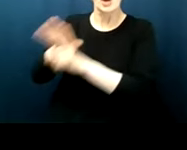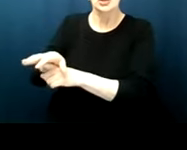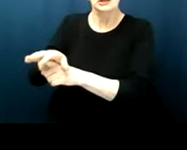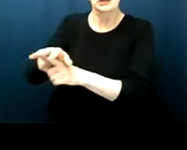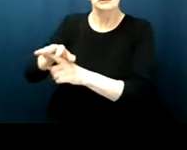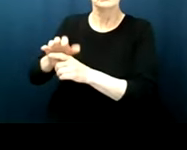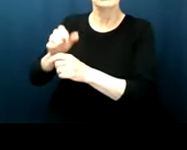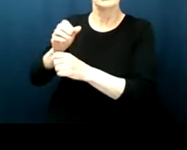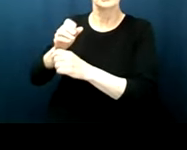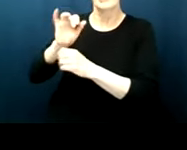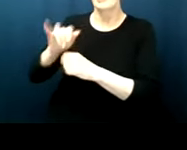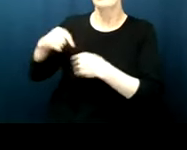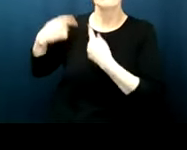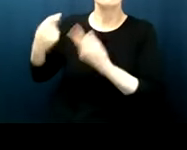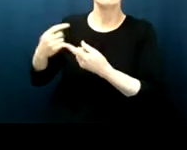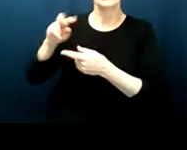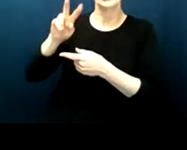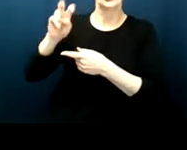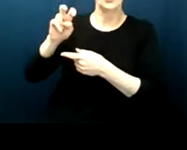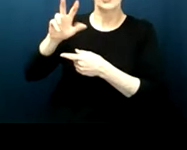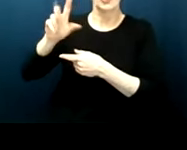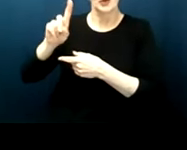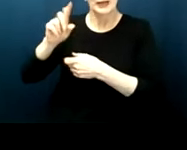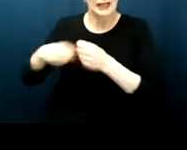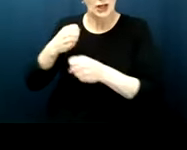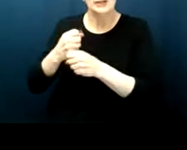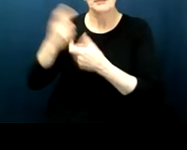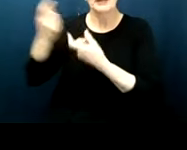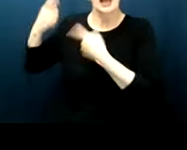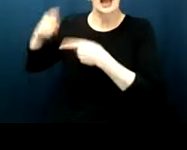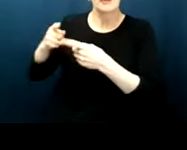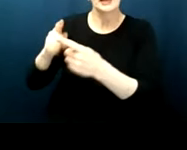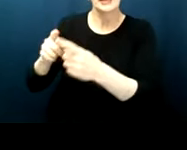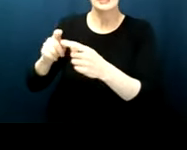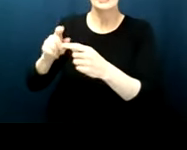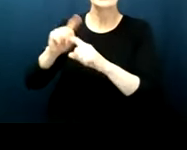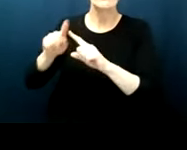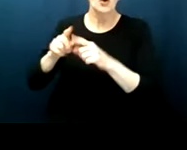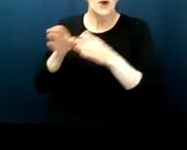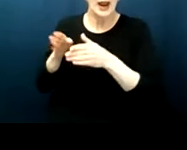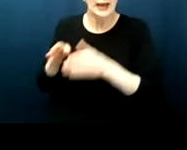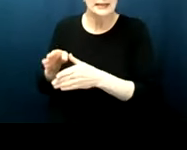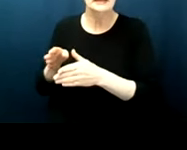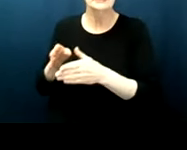us for 231 years it has taken various forms it has been old wine put into new bottles